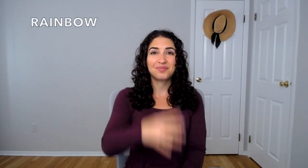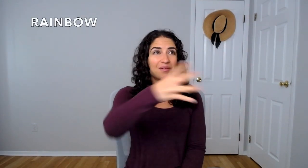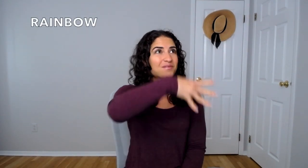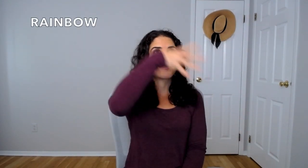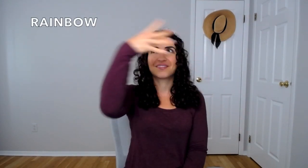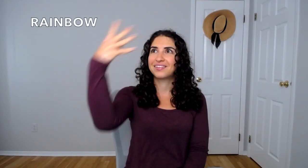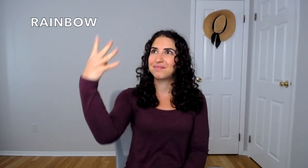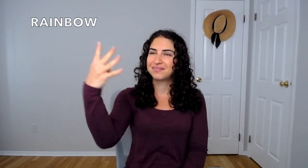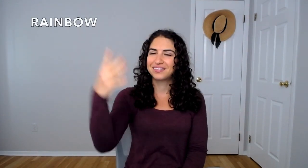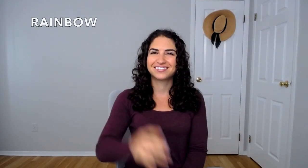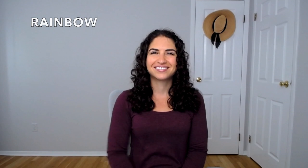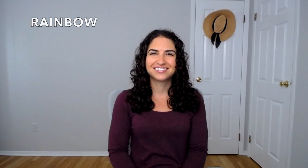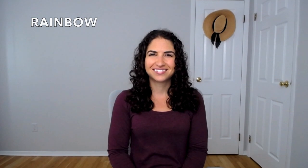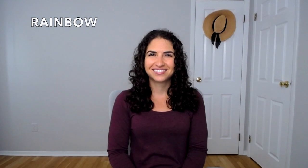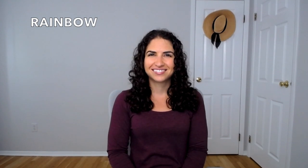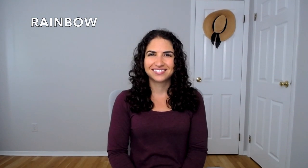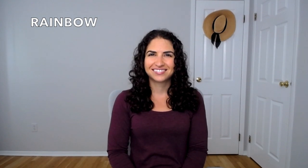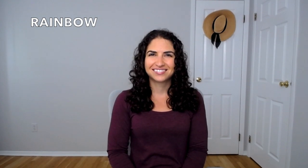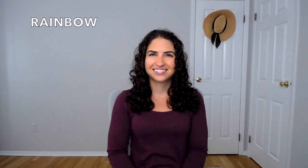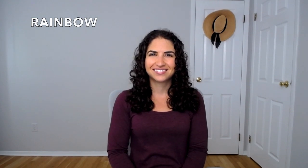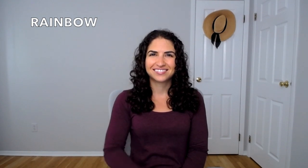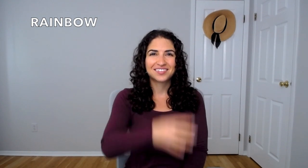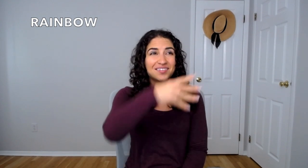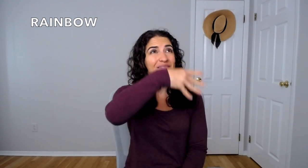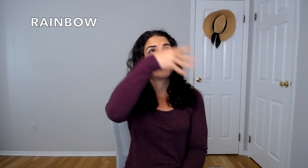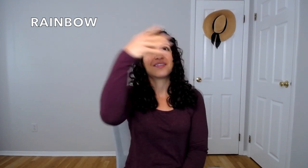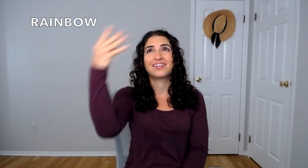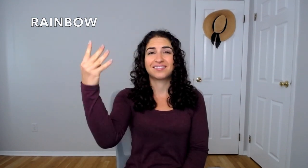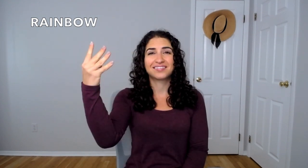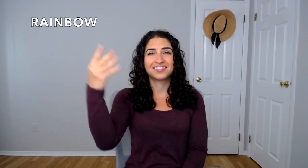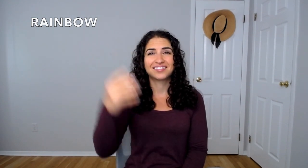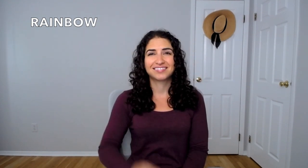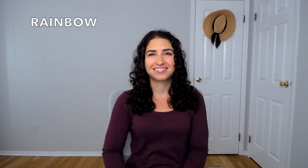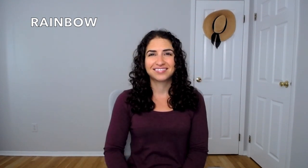RAINBOW